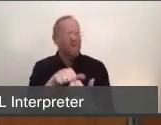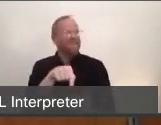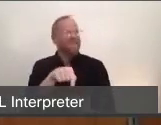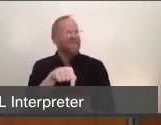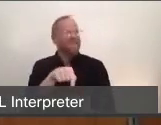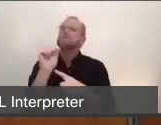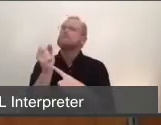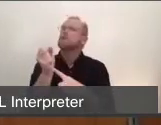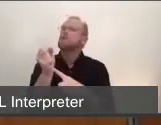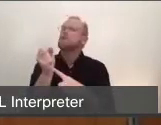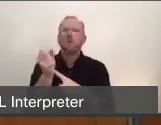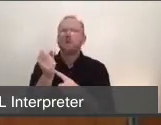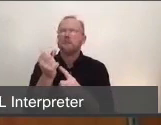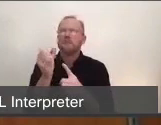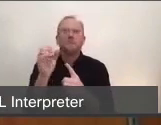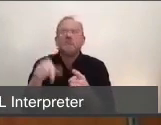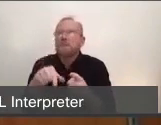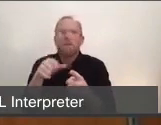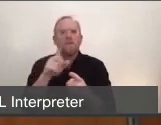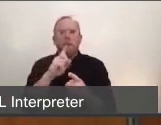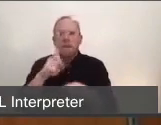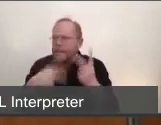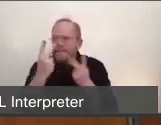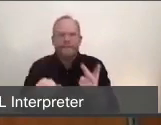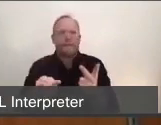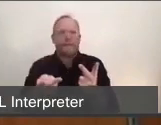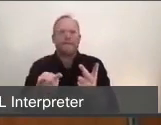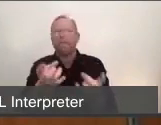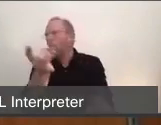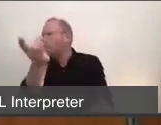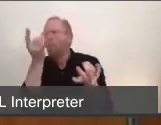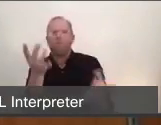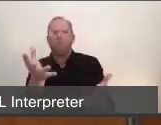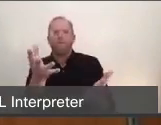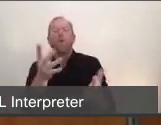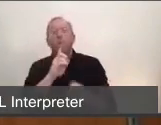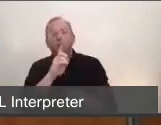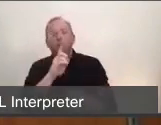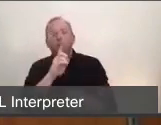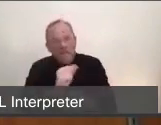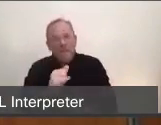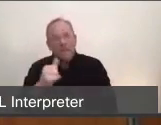It's invisible, it's insidious, and it's incredibly dangerous for some of our most fragile,